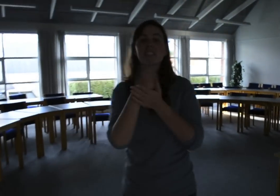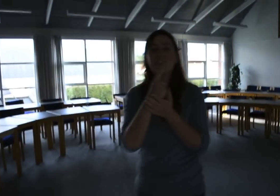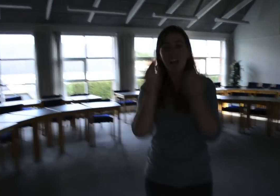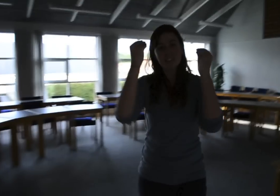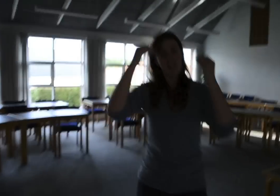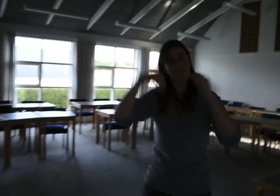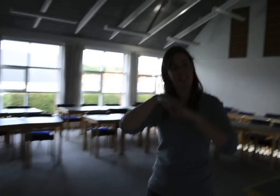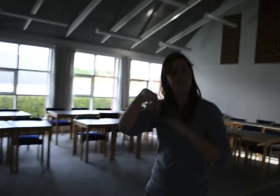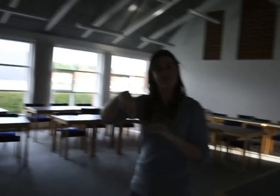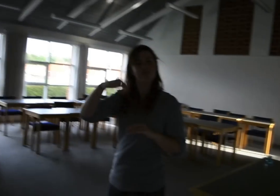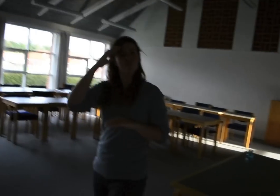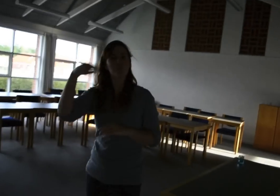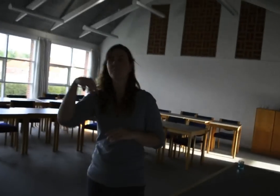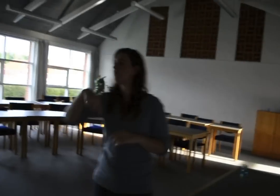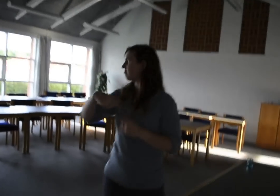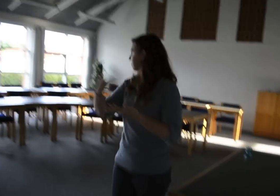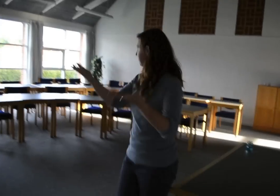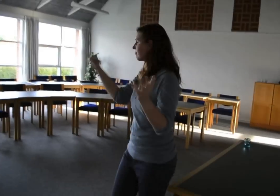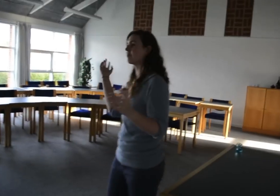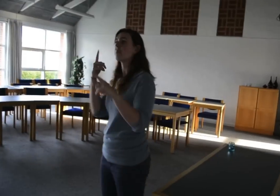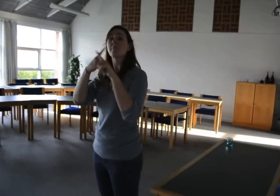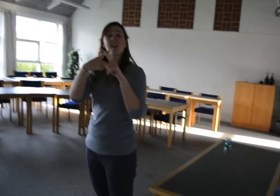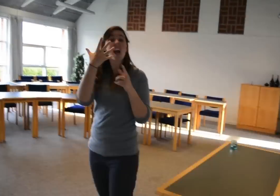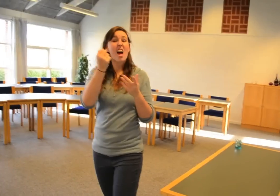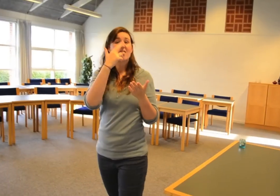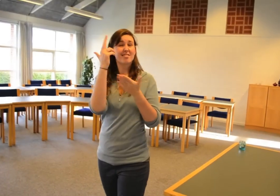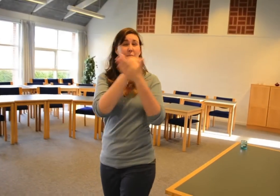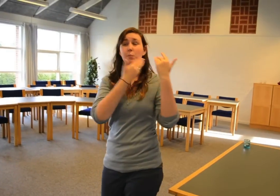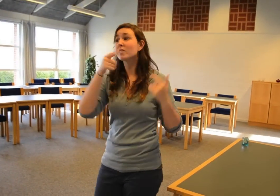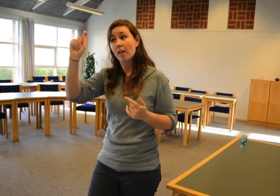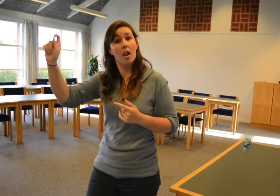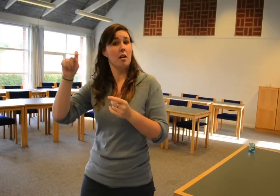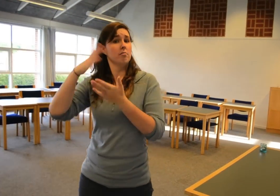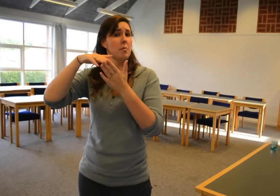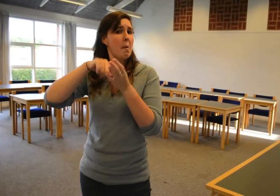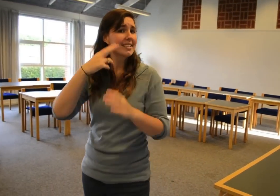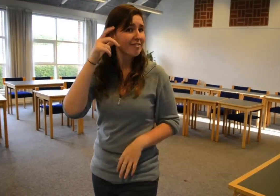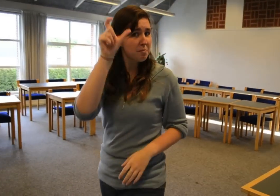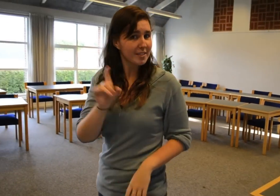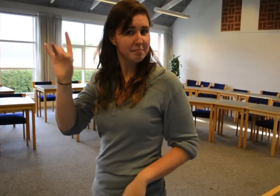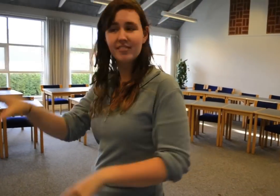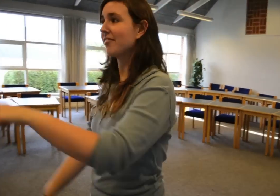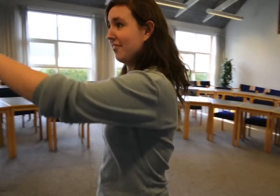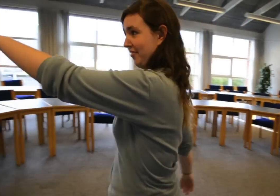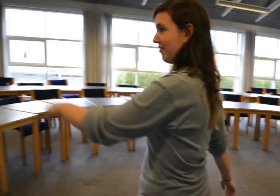Most of the navigators are taught in this room. There are two paintings that were completed by a Deaf person.